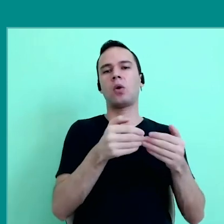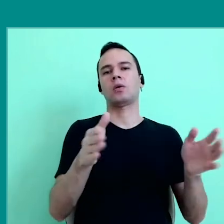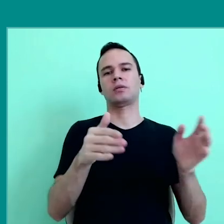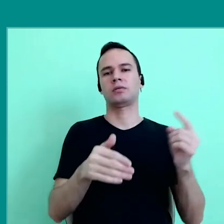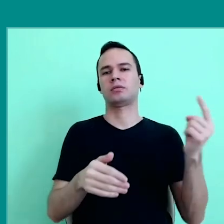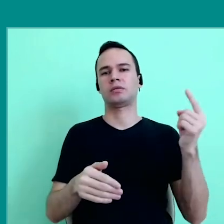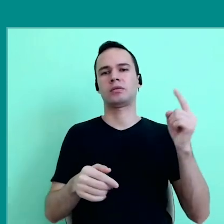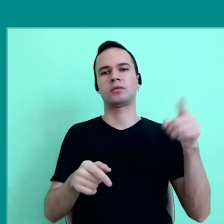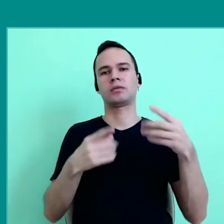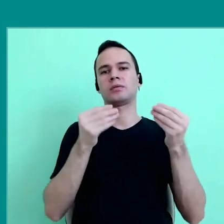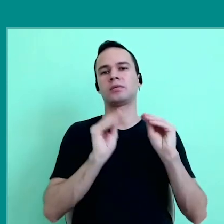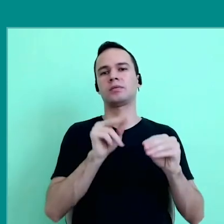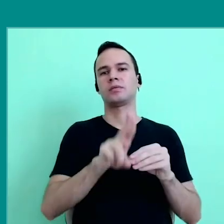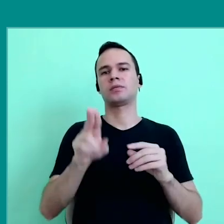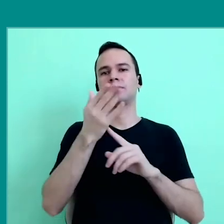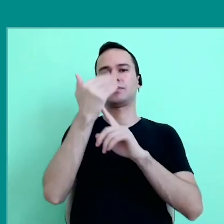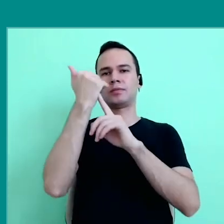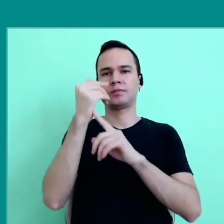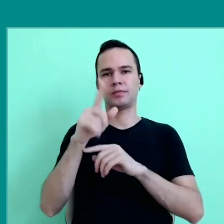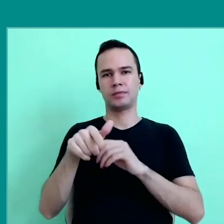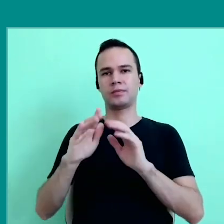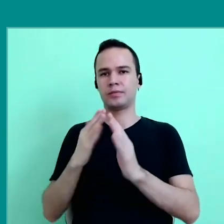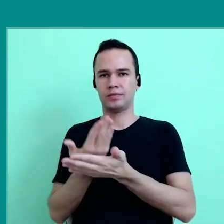the first to implement the use of technologies in education,